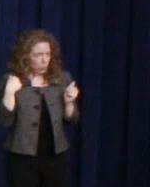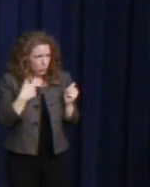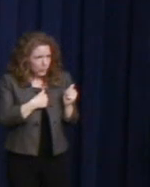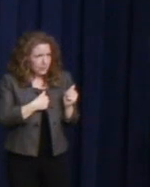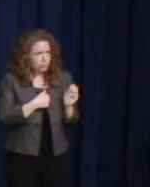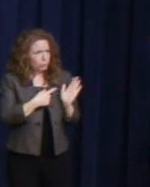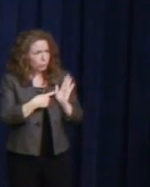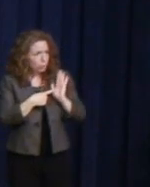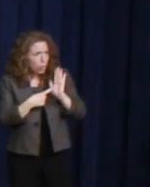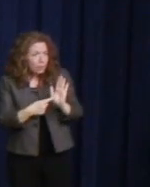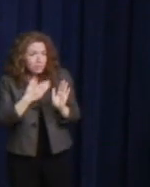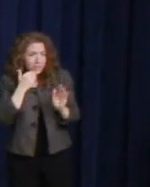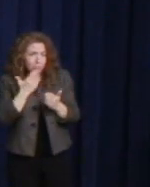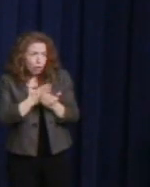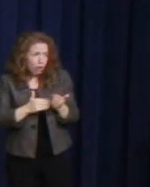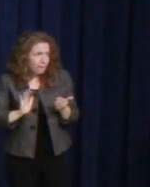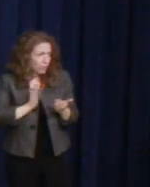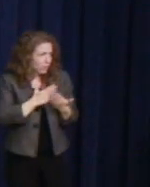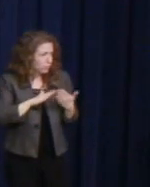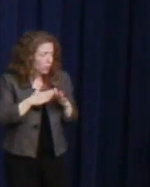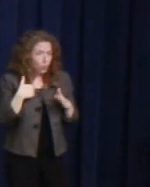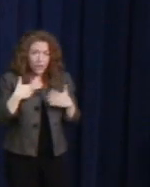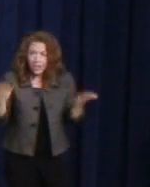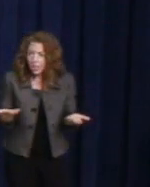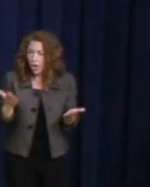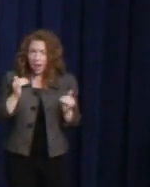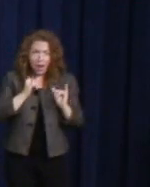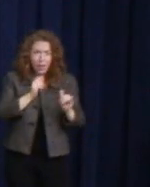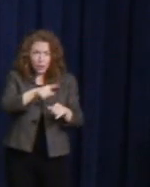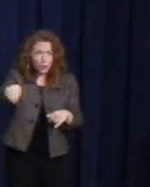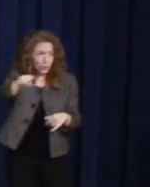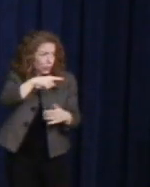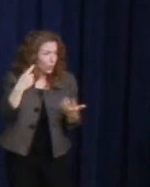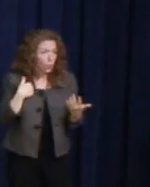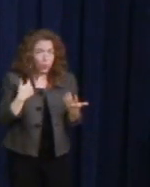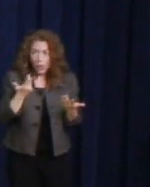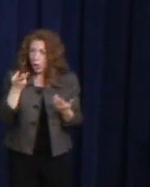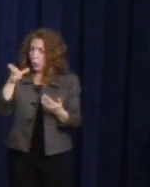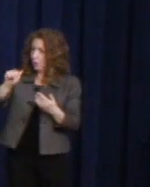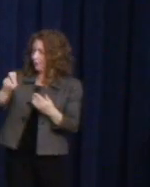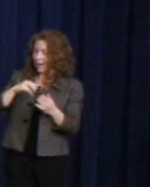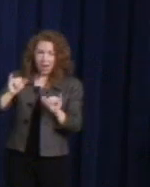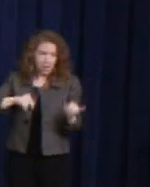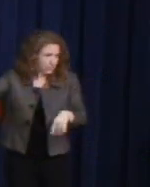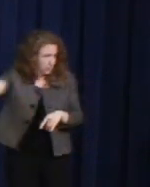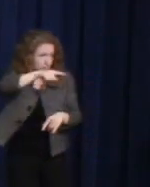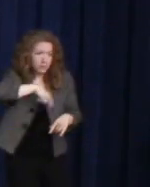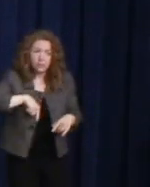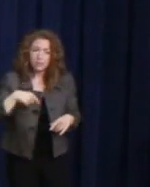That we are here just like everybody else. We are human beings just like everybody else and that we have much to contribute